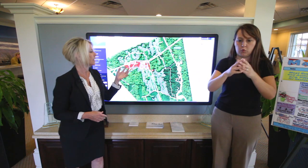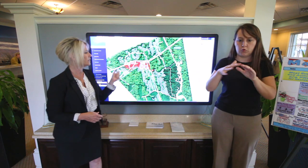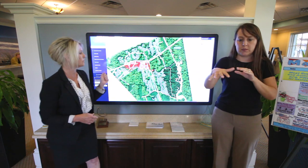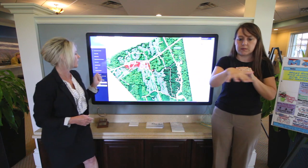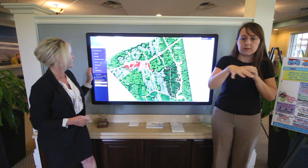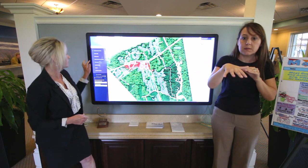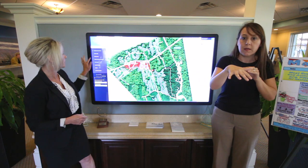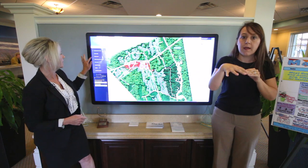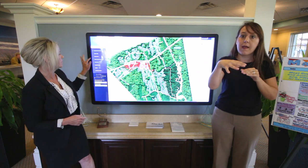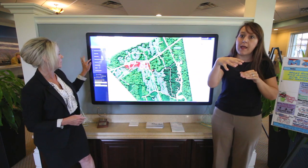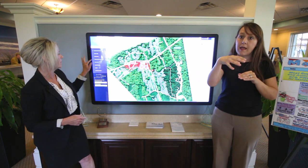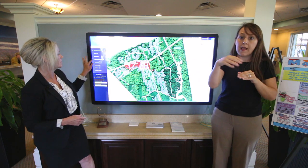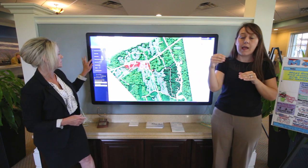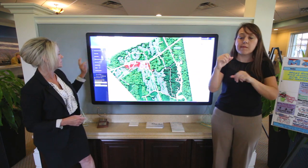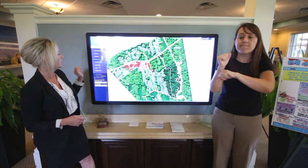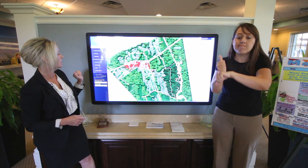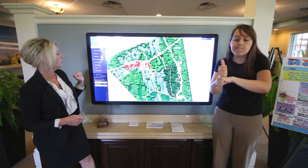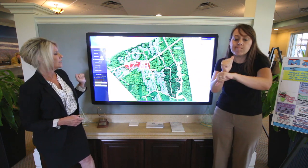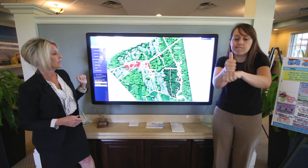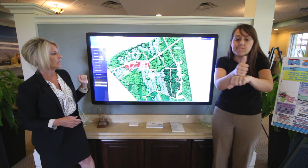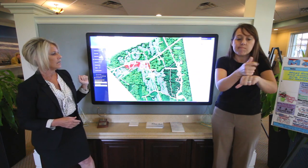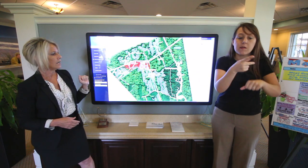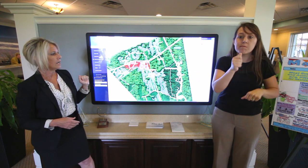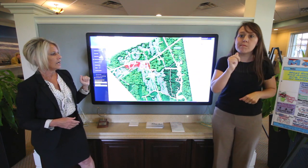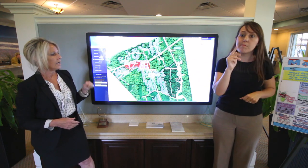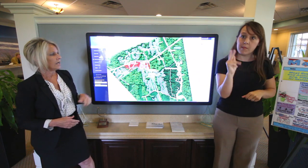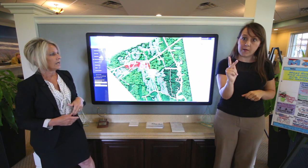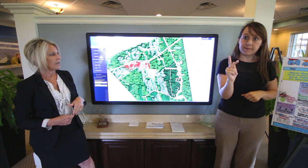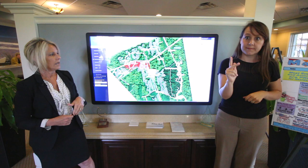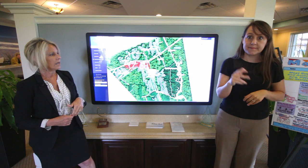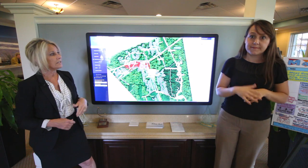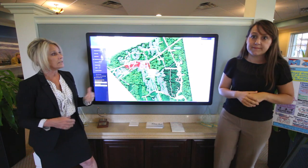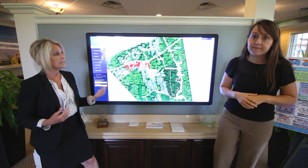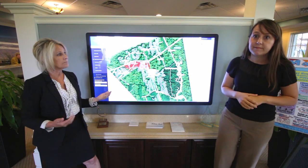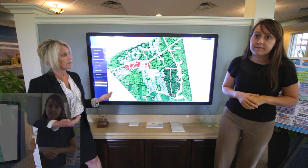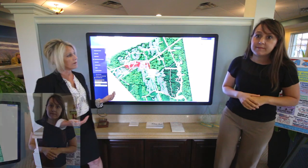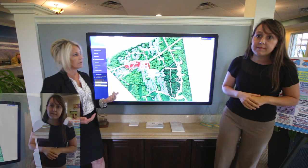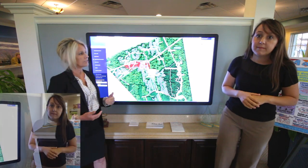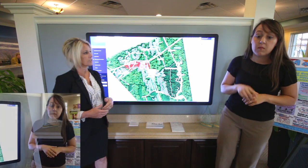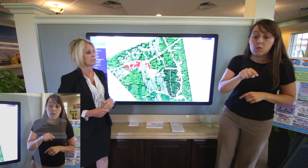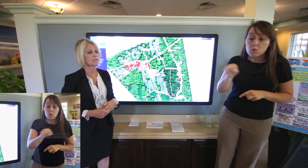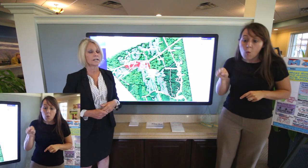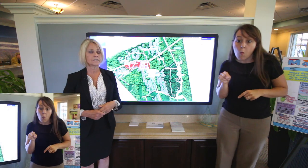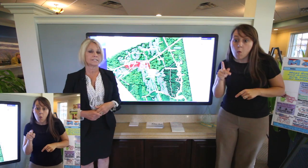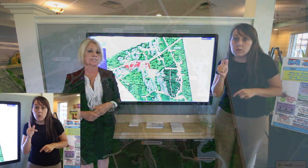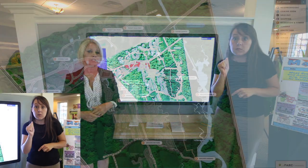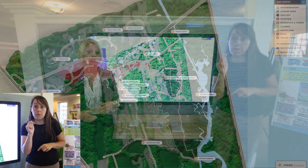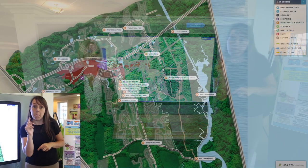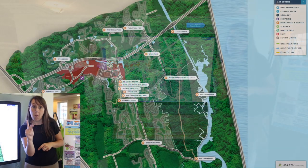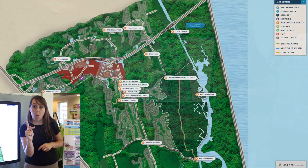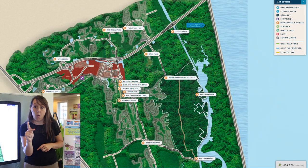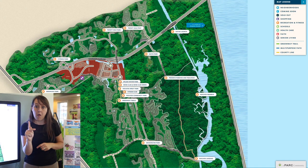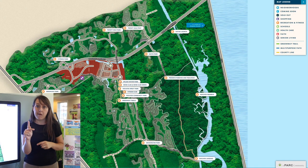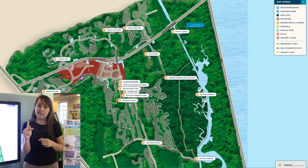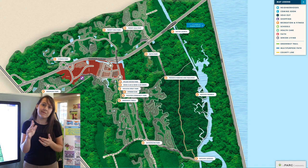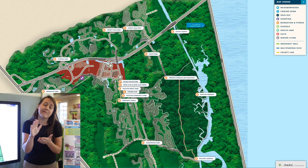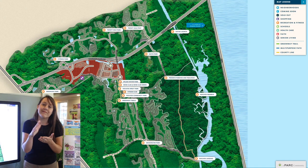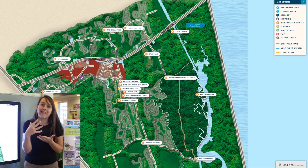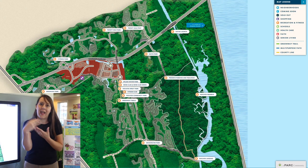and then by implementing parks and then these parks turn Nocatee into your outdoor playground.